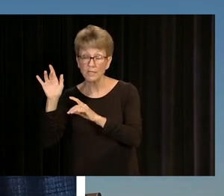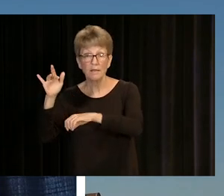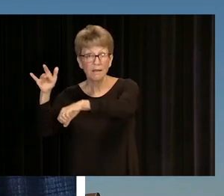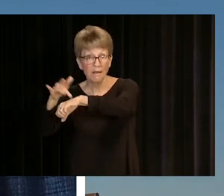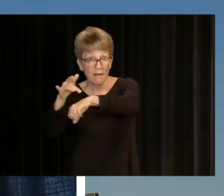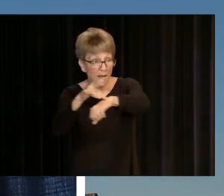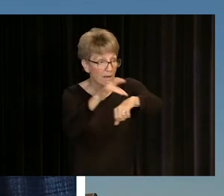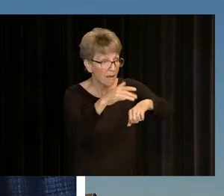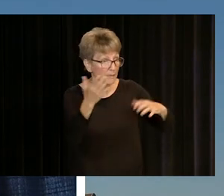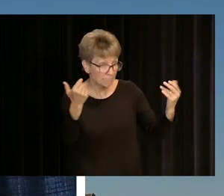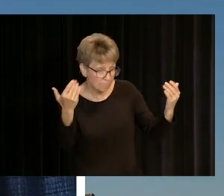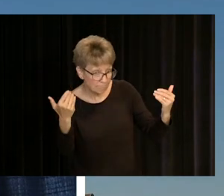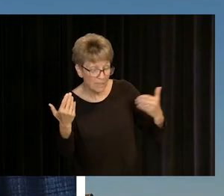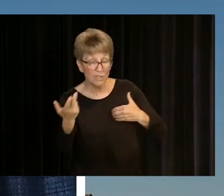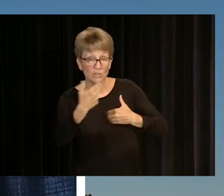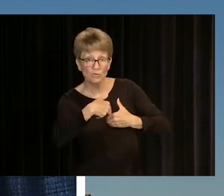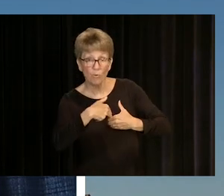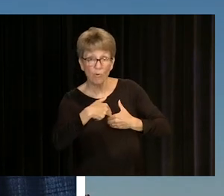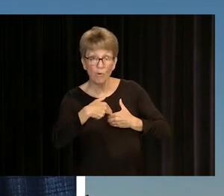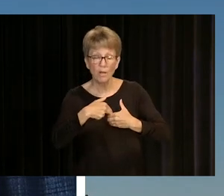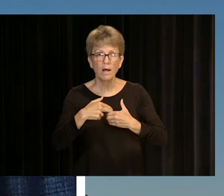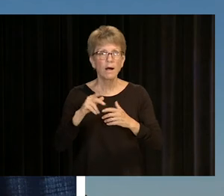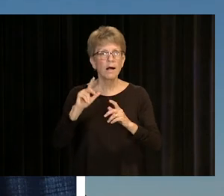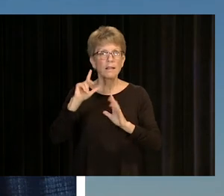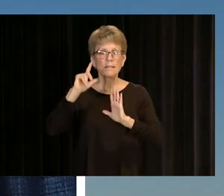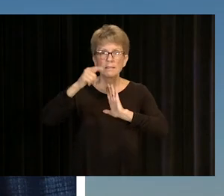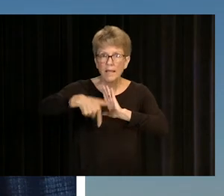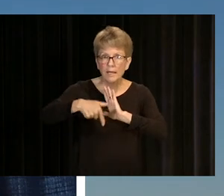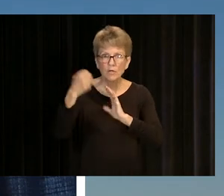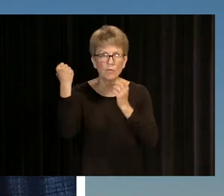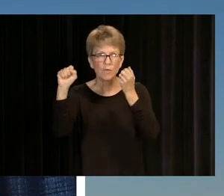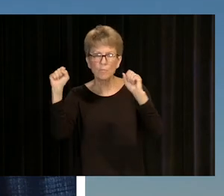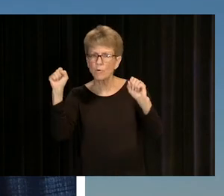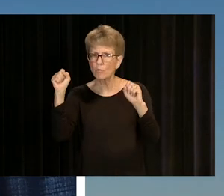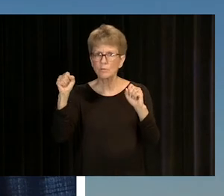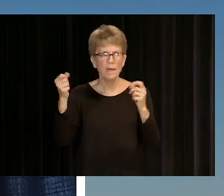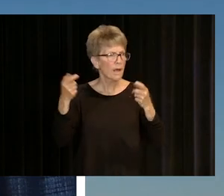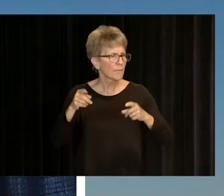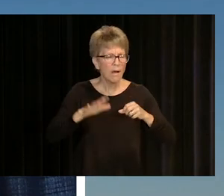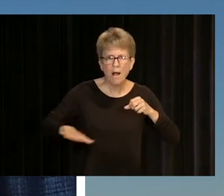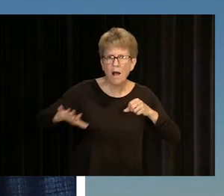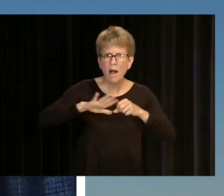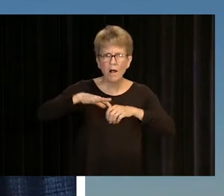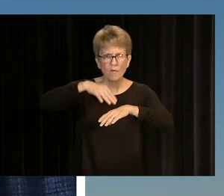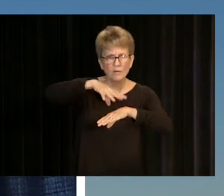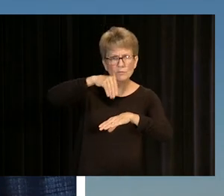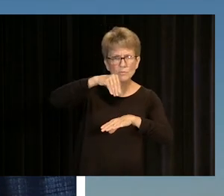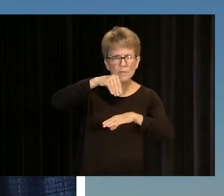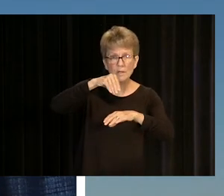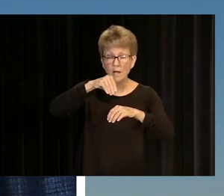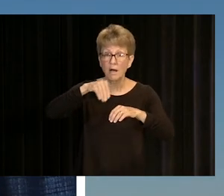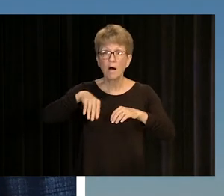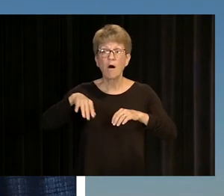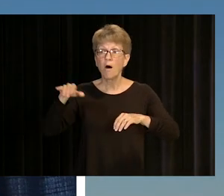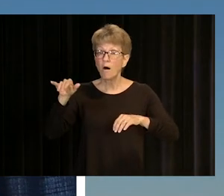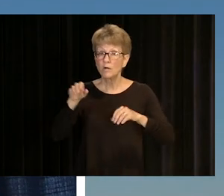TO START DOING THE SAME, AND THEN THEY CONVINCED SOME OF THEIR FRIENDS. SOON ENOUGH, THESE PROTESTS WERE TAKING PLACE ALL OVER SWEDEN